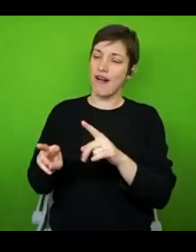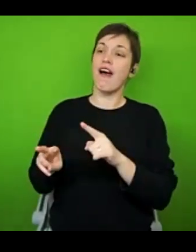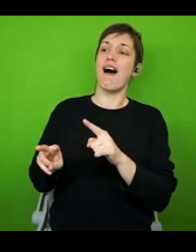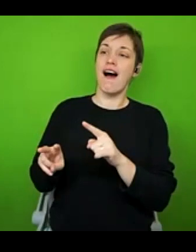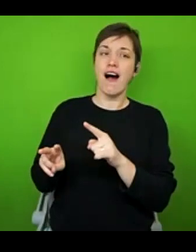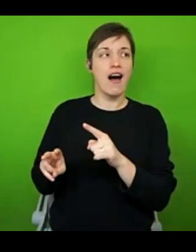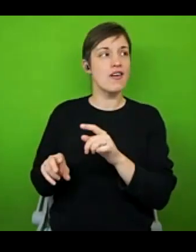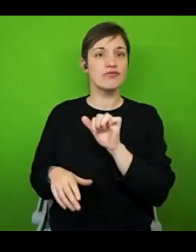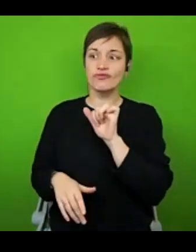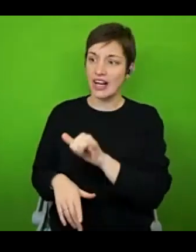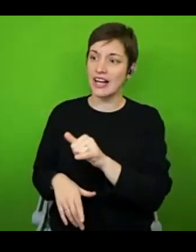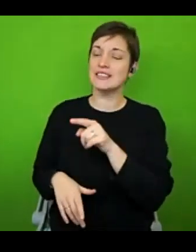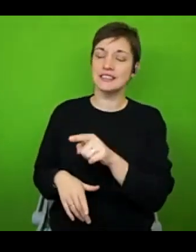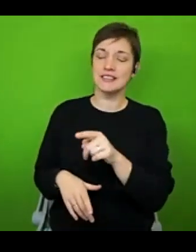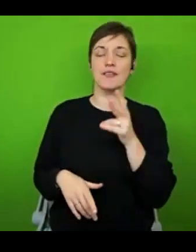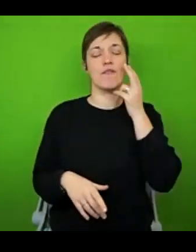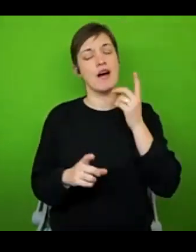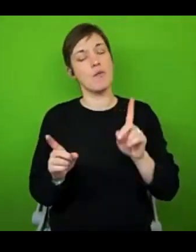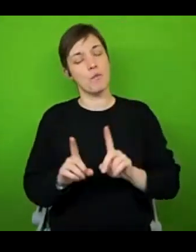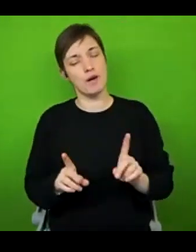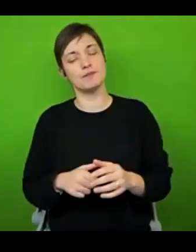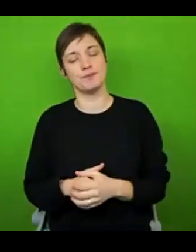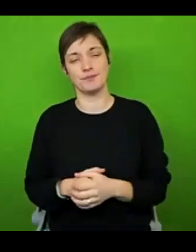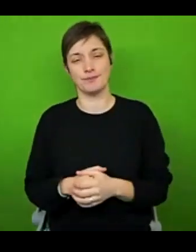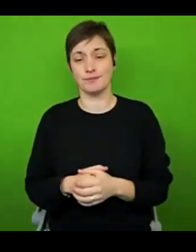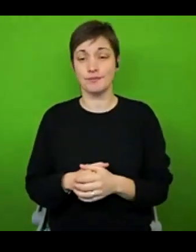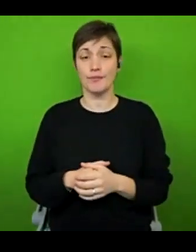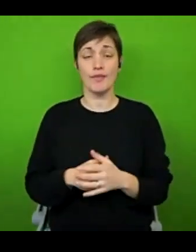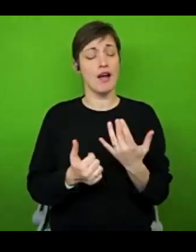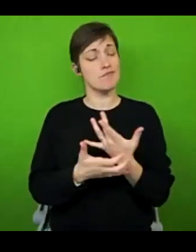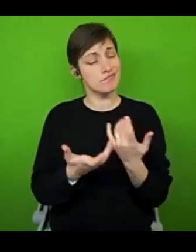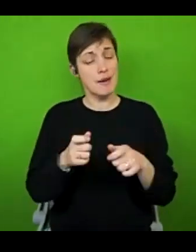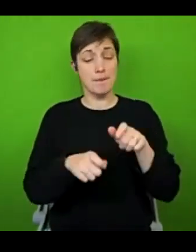that although many participants in their research study described fatigue as being their most debilitating